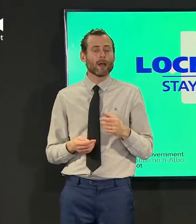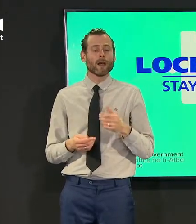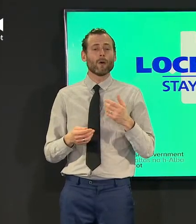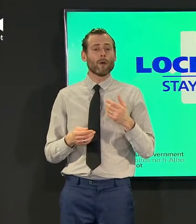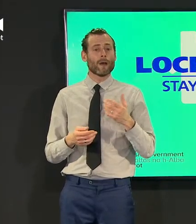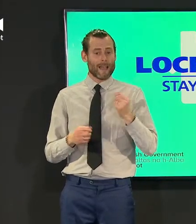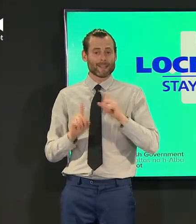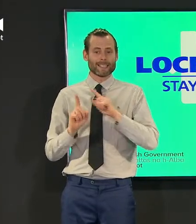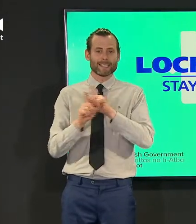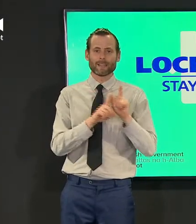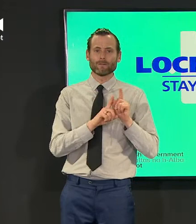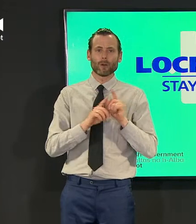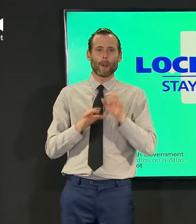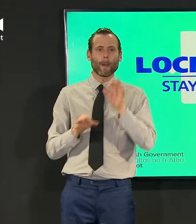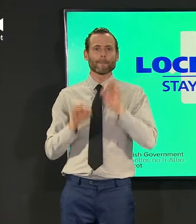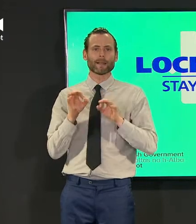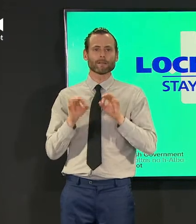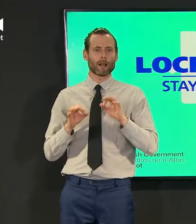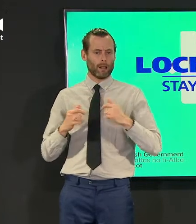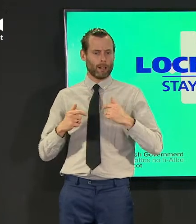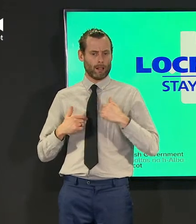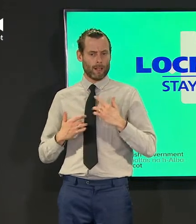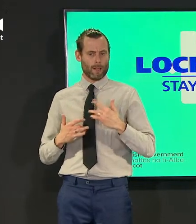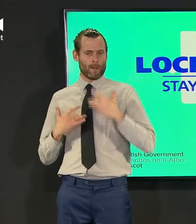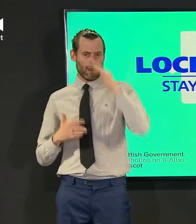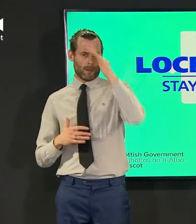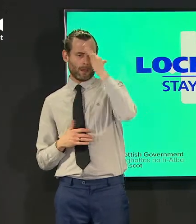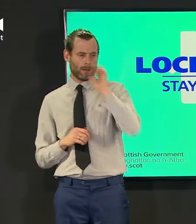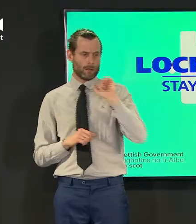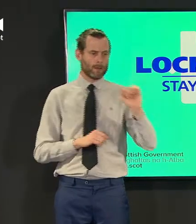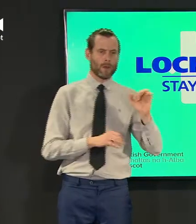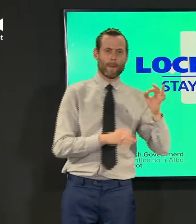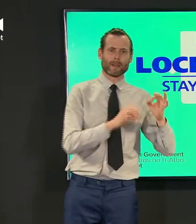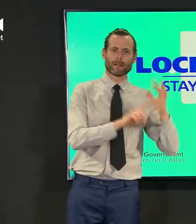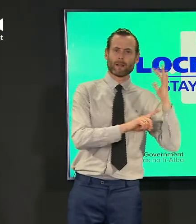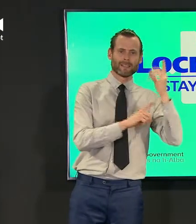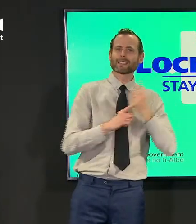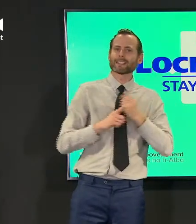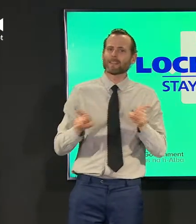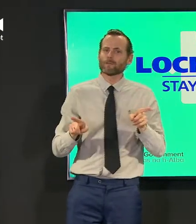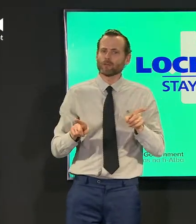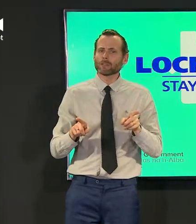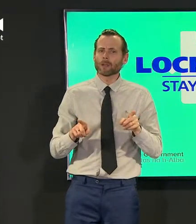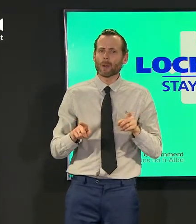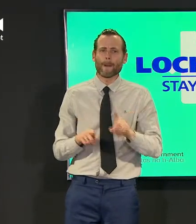but what i think has been shown is a capacity to focus on what matters and what has mattered